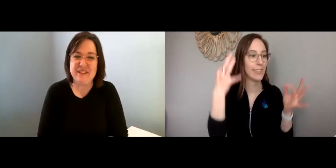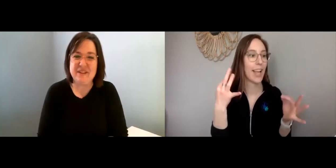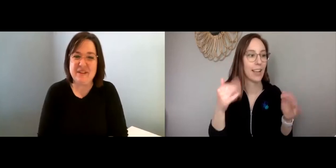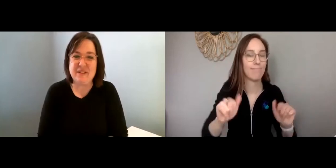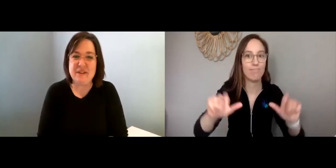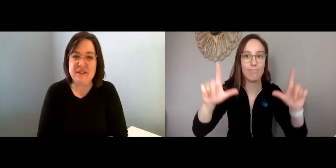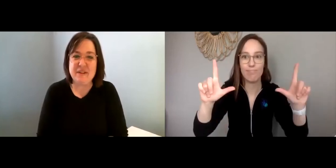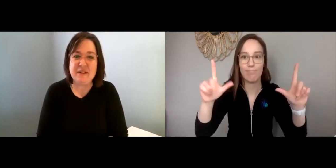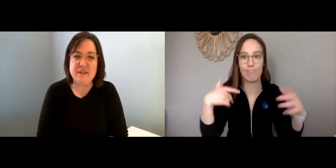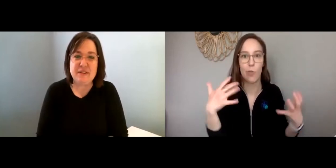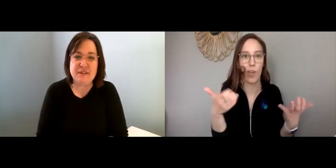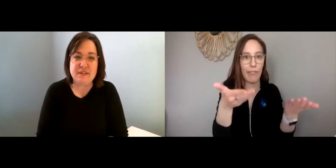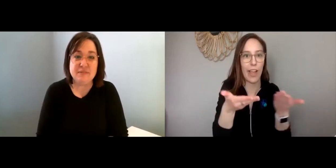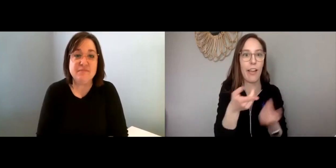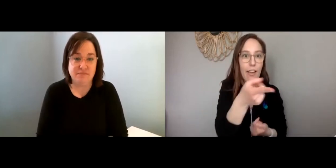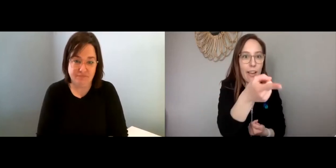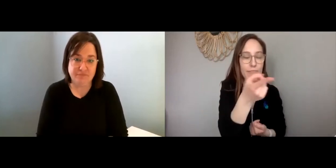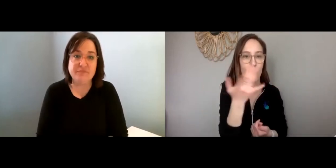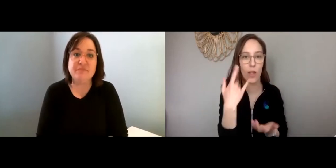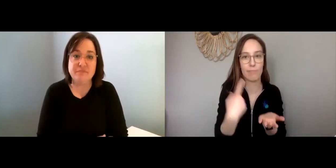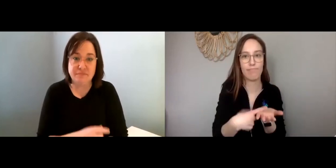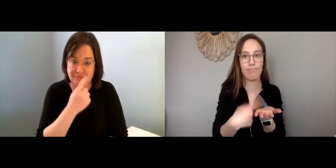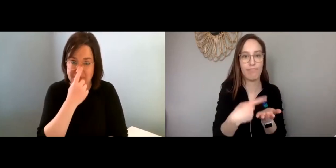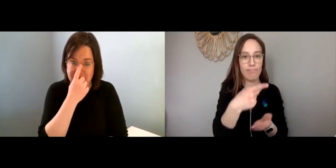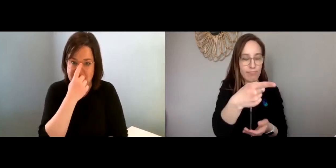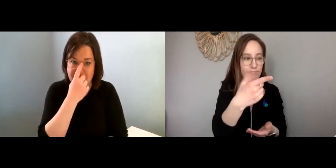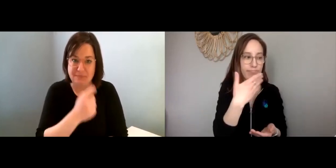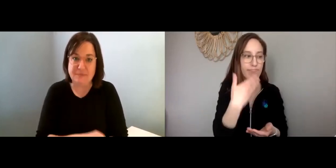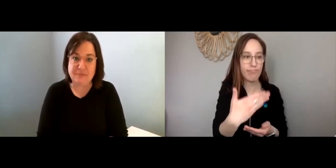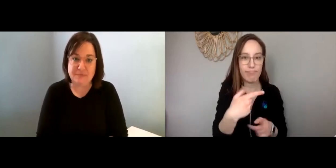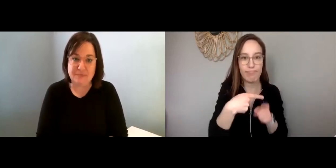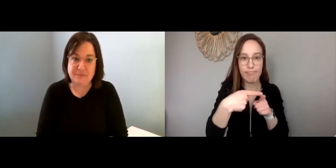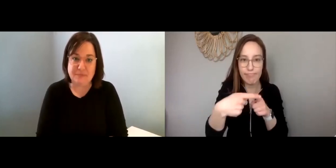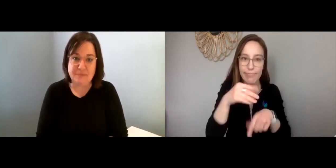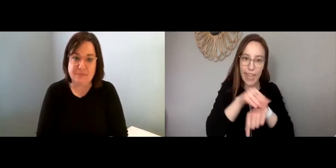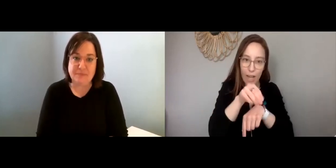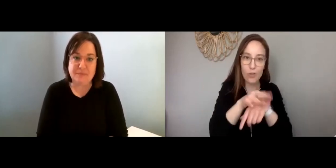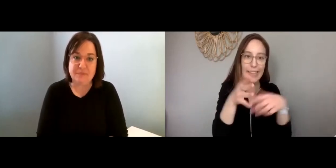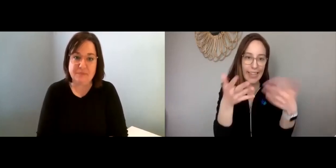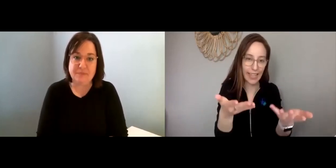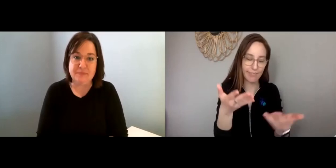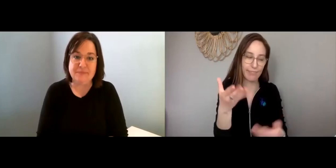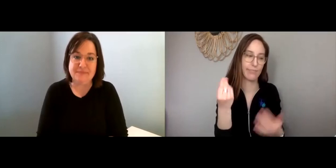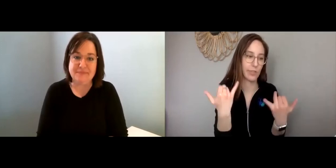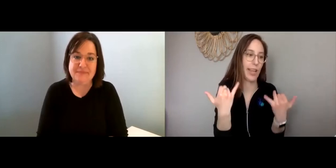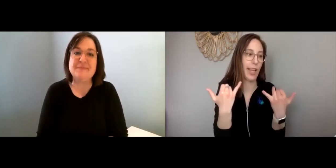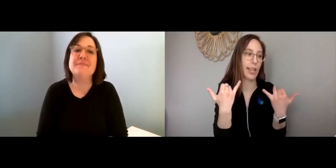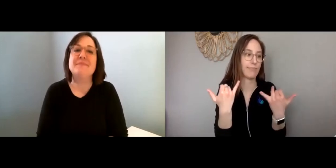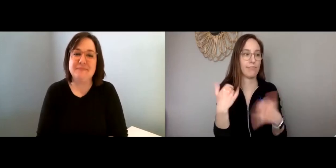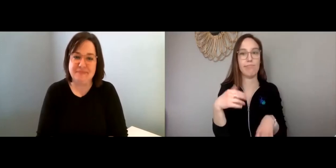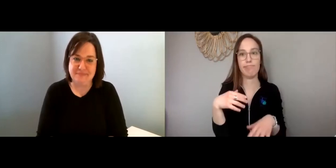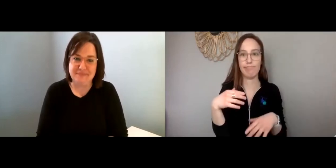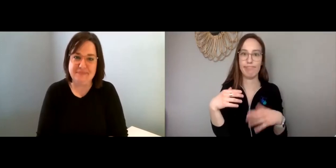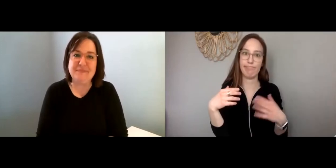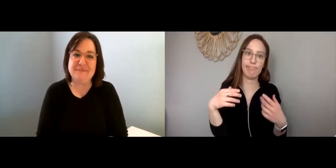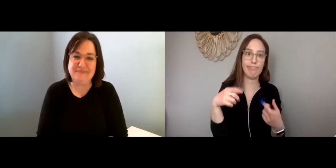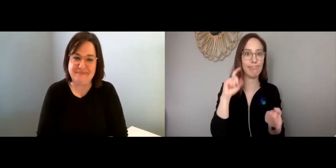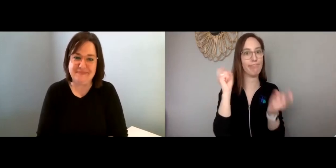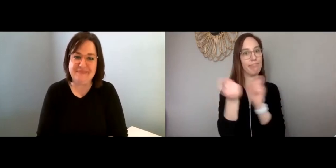So today we decided to make a video, and I invited you to talk with me because you’re a good, and professional counselor.